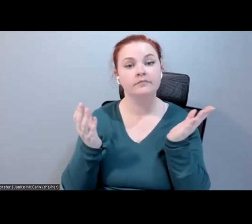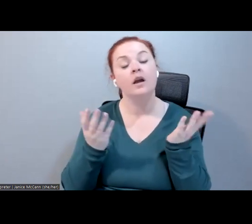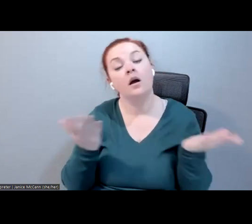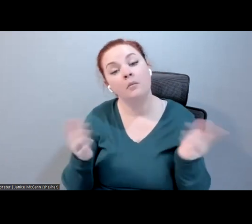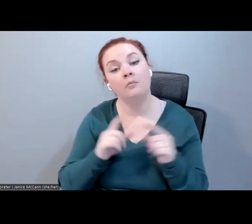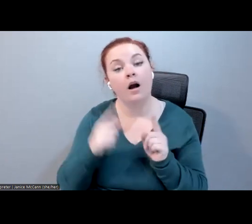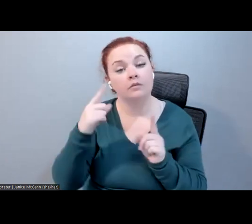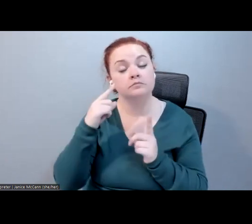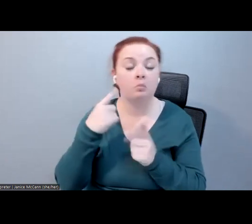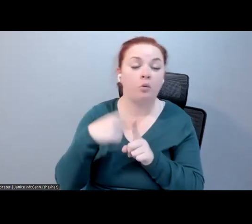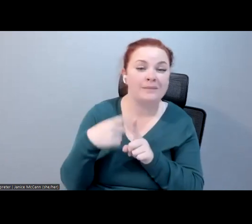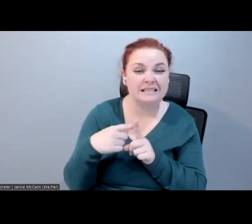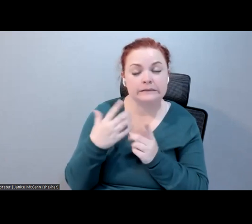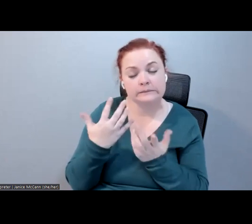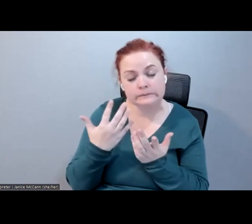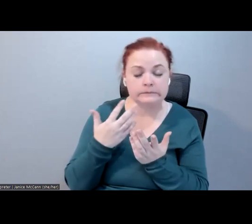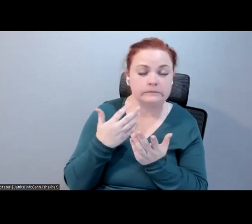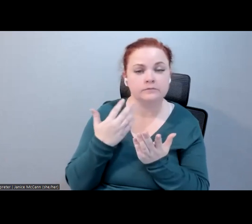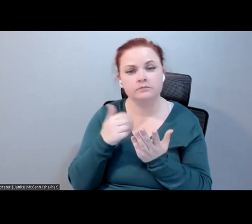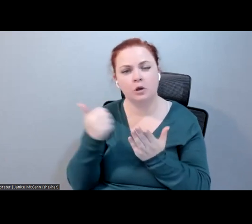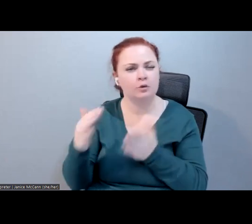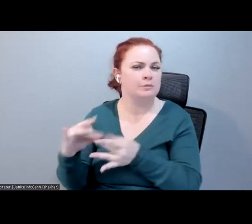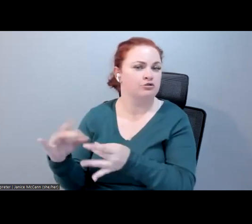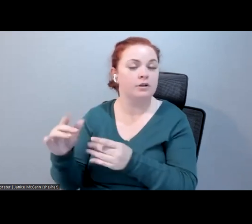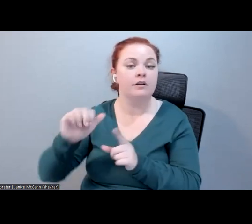already mentioned -- is APIs and plug-ins that individual